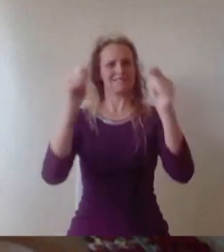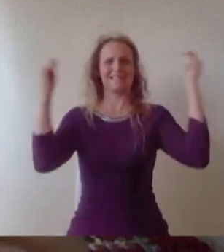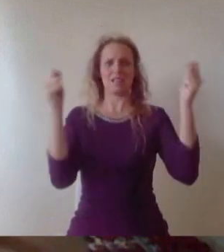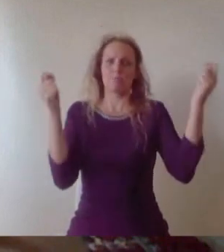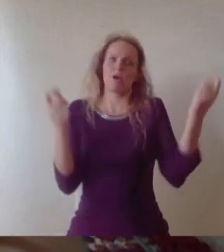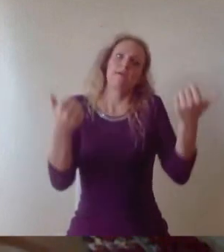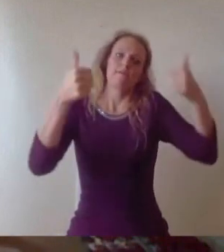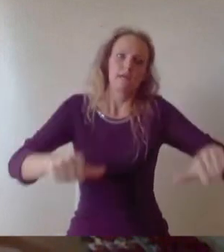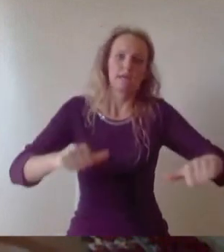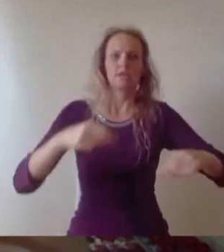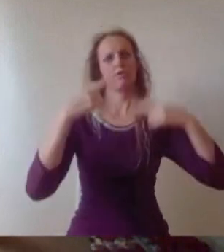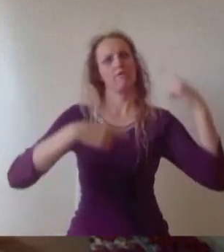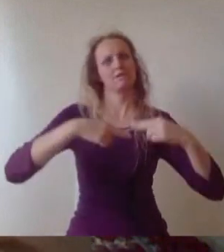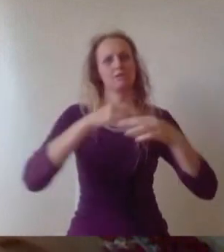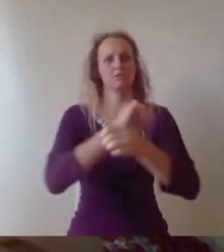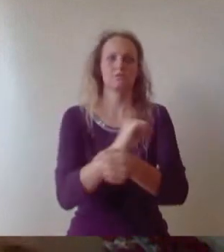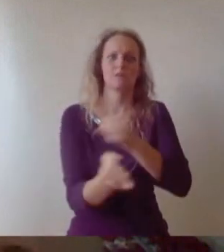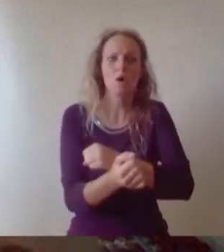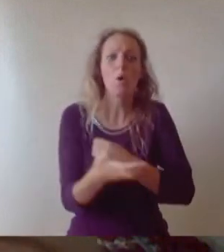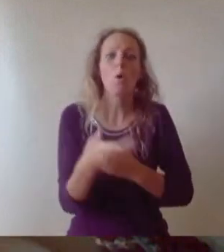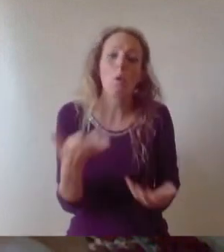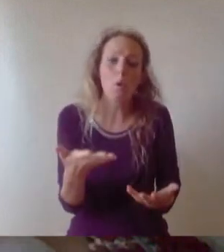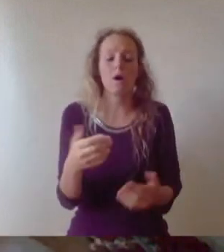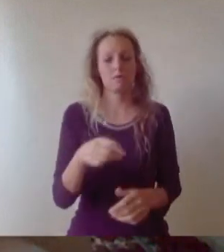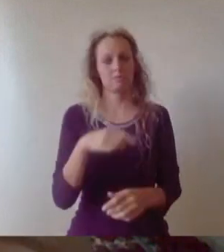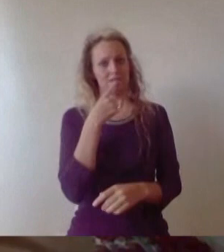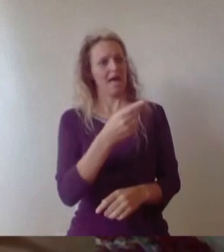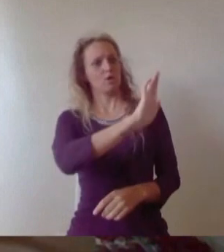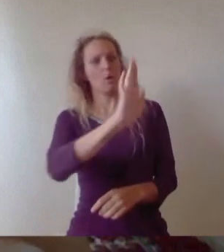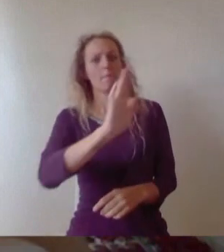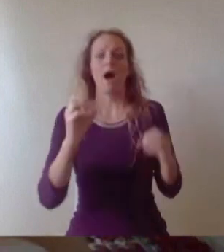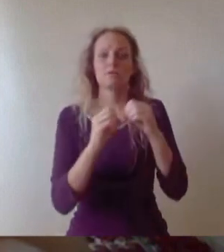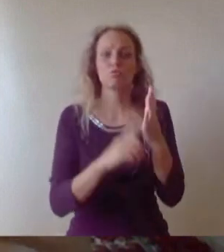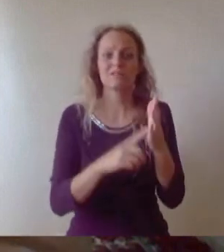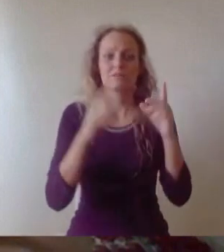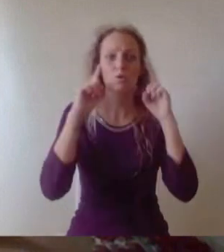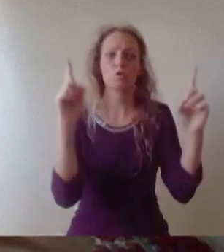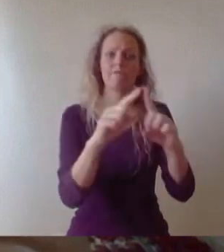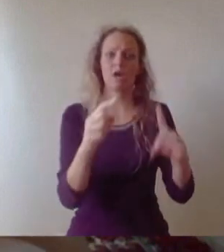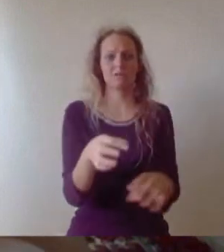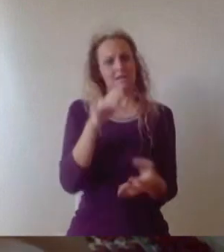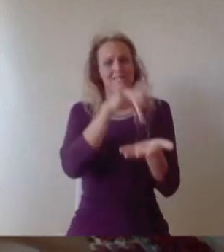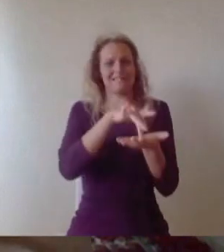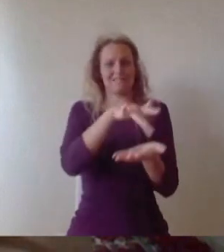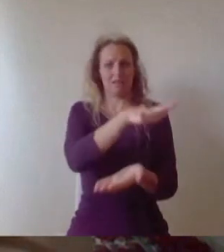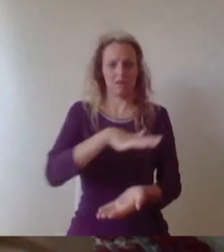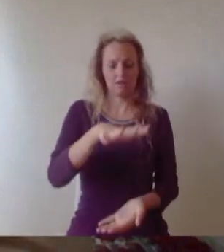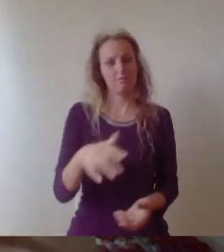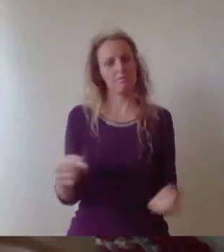that has been your home for the past few years. We at Bristol feel very proud of what you and all our students have achieved